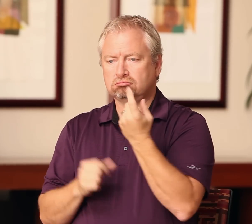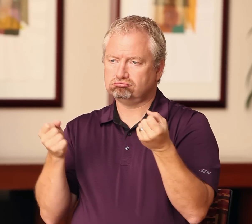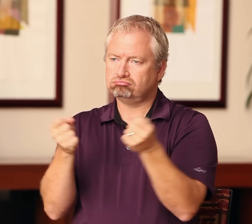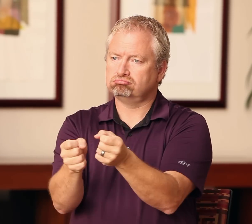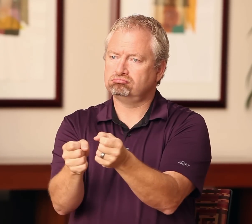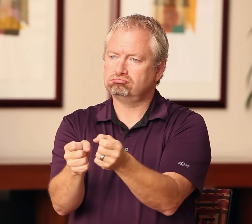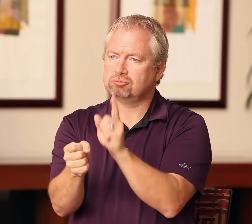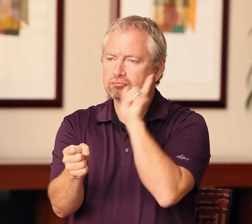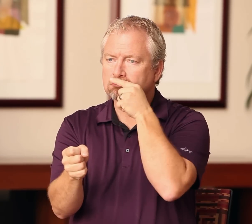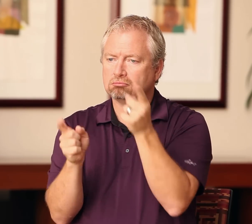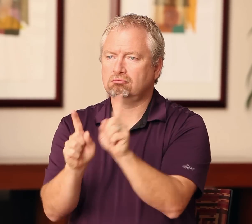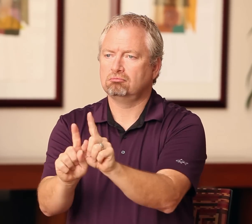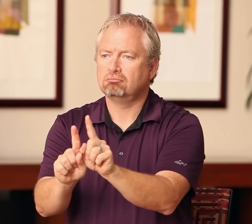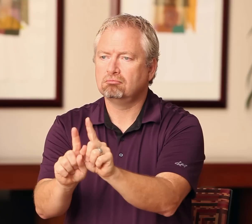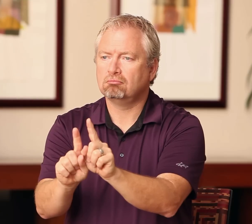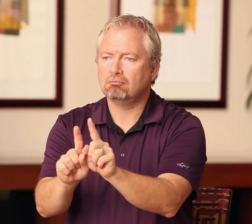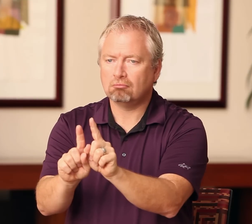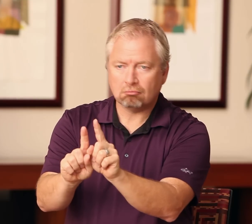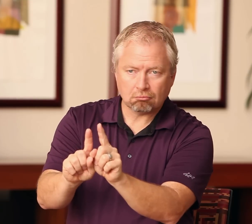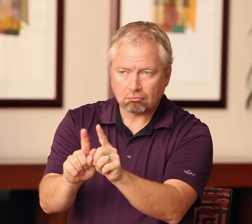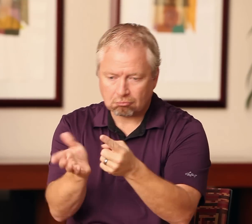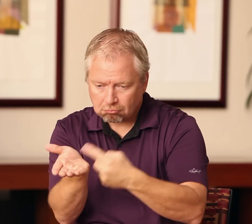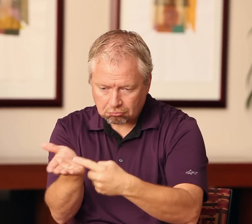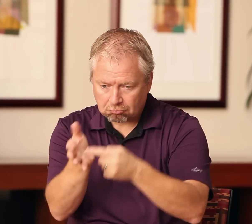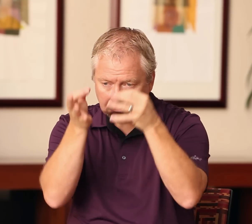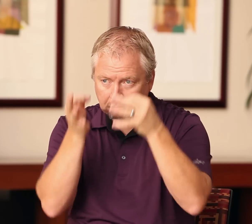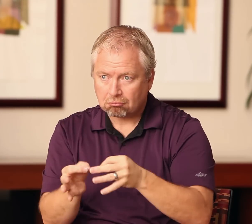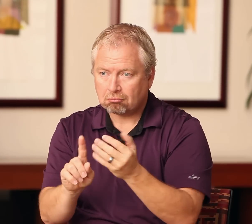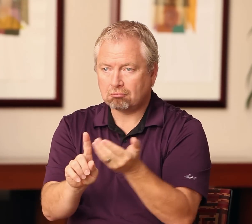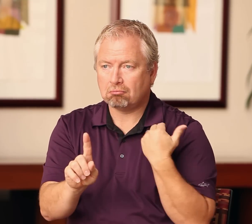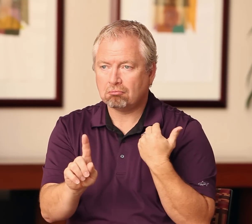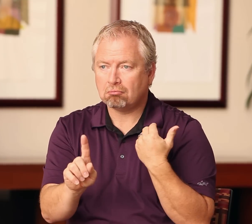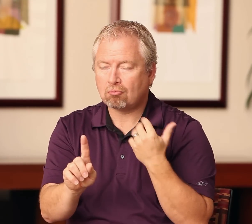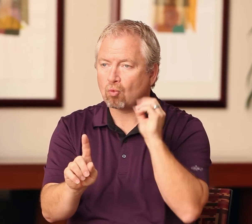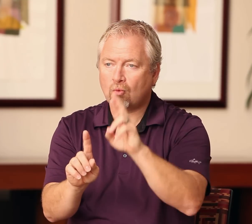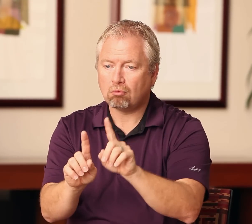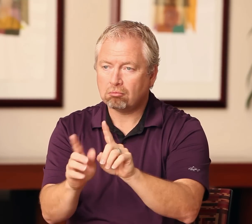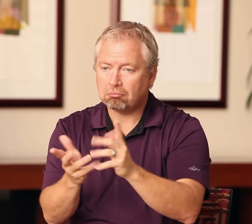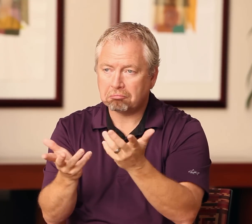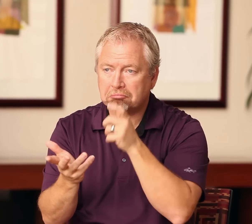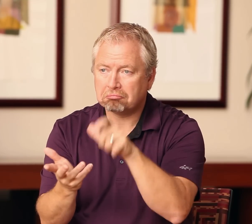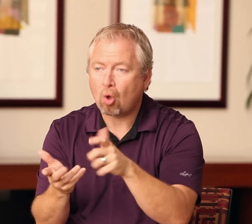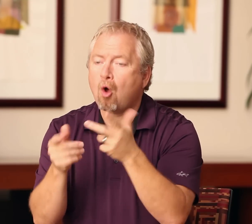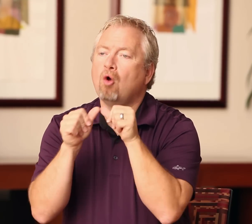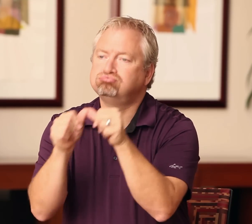If the situation does not need a deaf interpreter, then the deaf interpreter leaves. If a deaf interpreter would be beneficial, then the deaf interpreter stays.